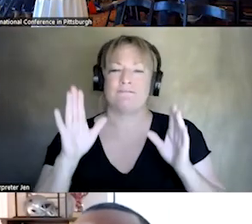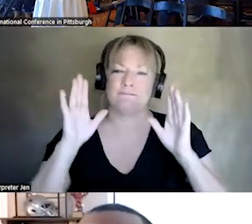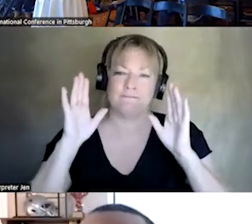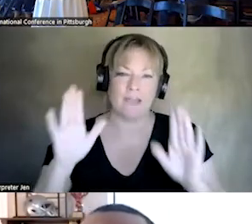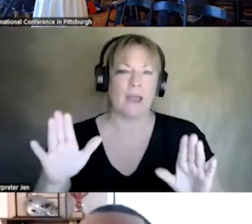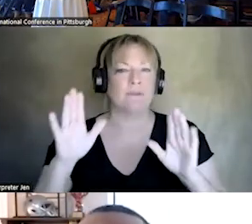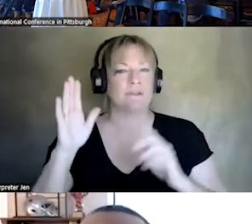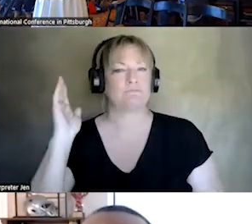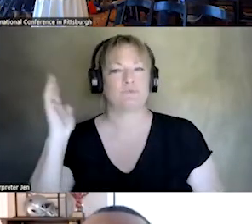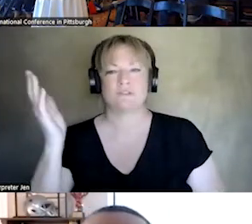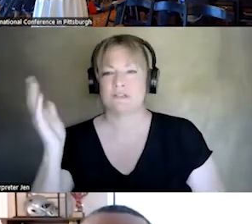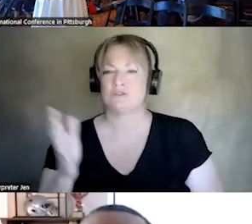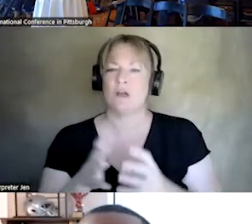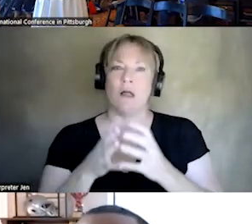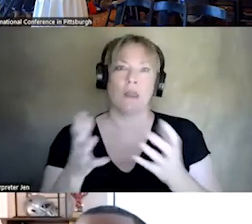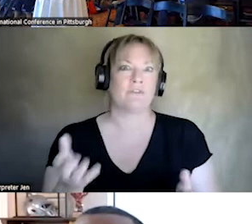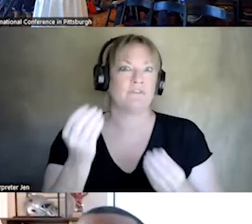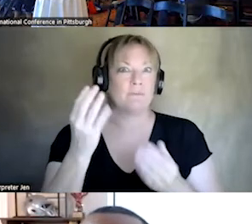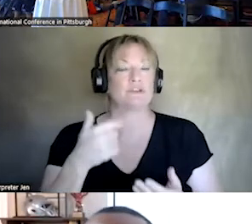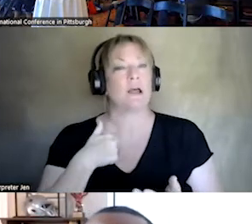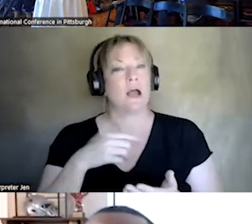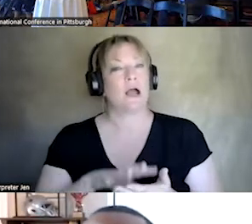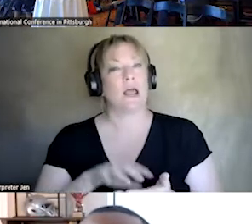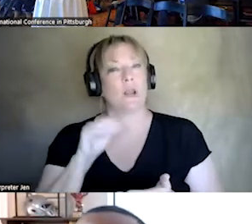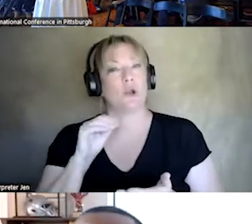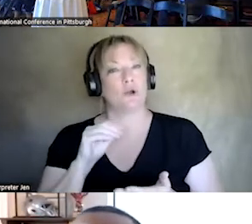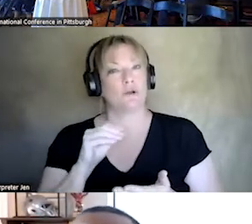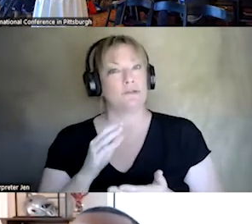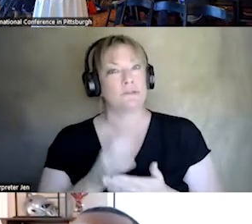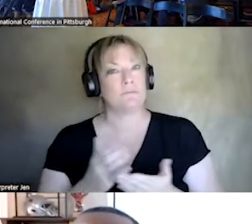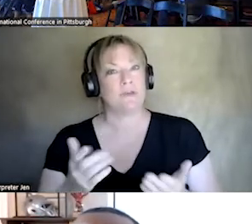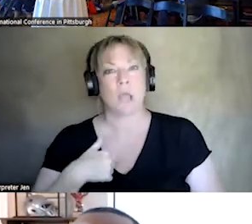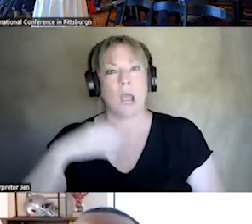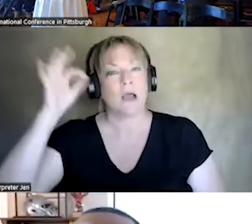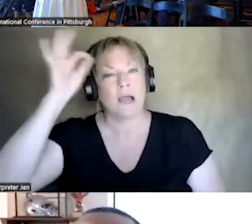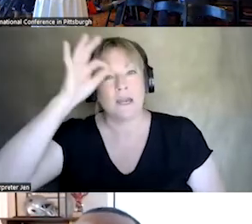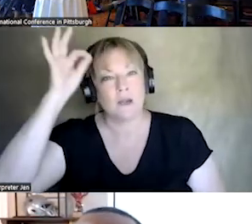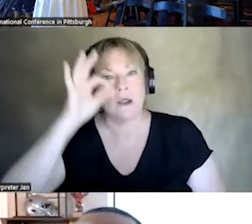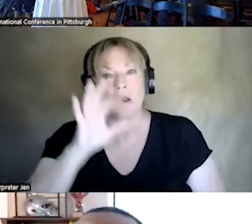PRESENTATION. A LOT OF INFORMATION. I LEARNED SOME THINGS THAT I HAD NO IDEA THAT 911 WAS ONLY